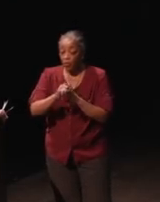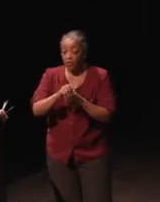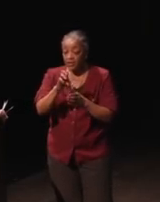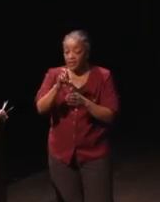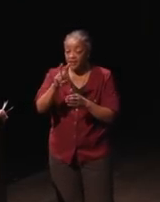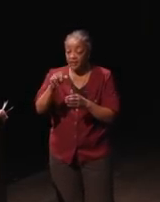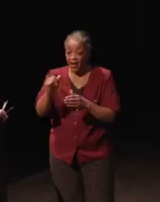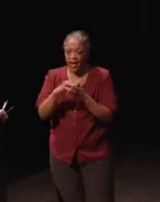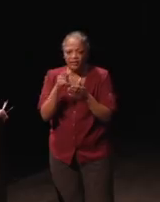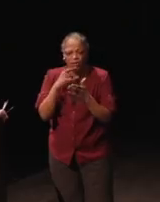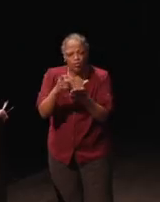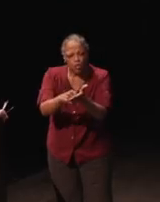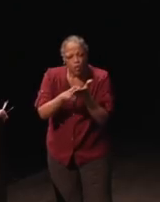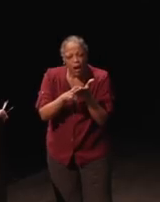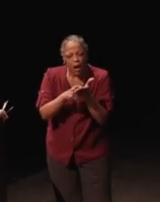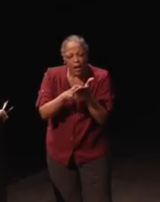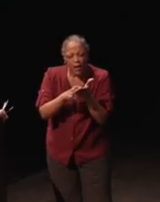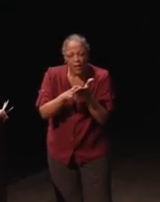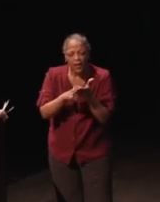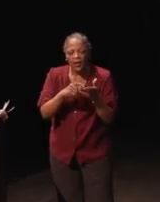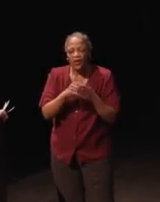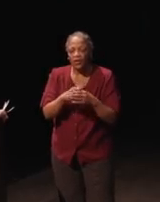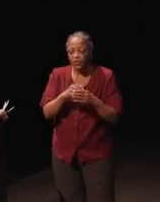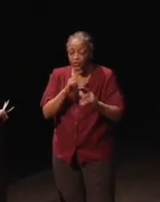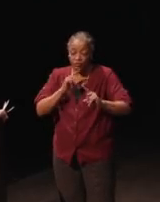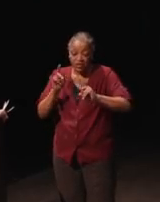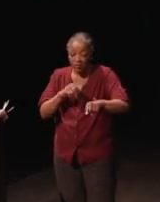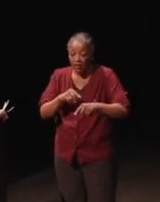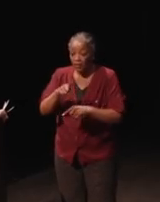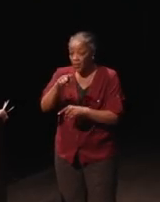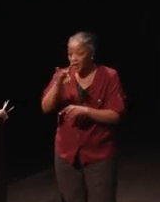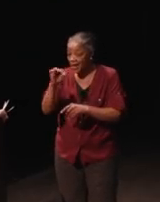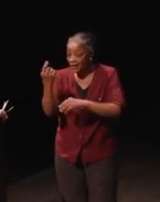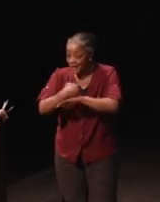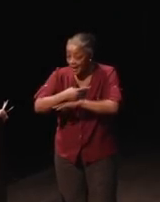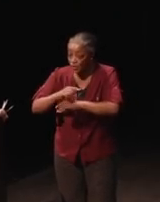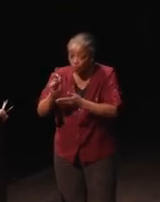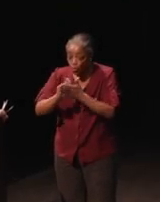respond to all complaints within 180 days with a written order explaining why or why